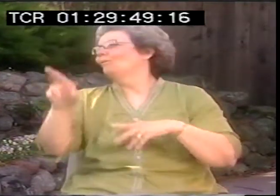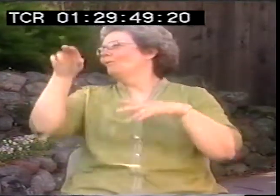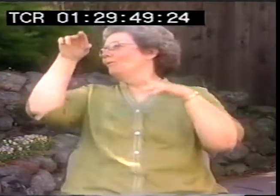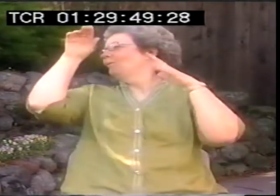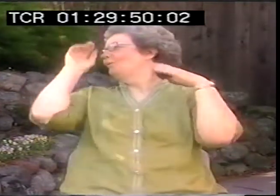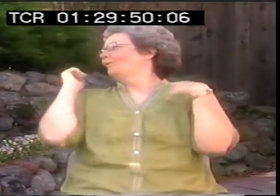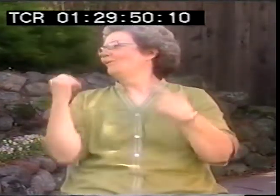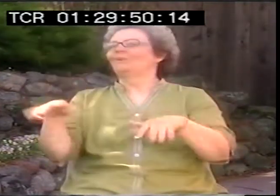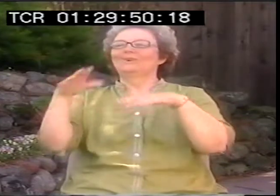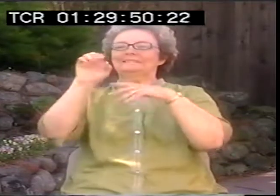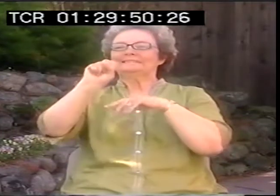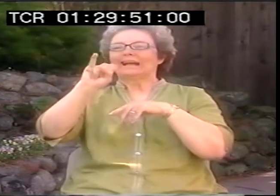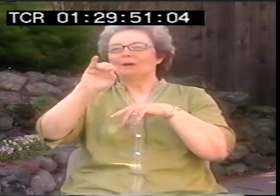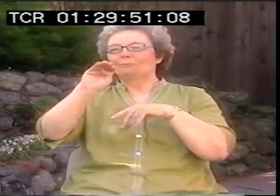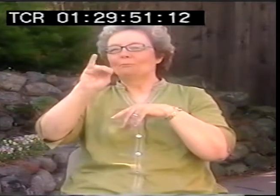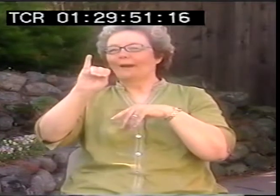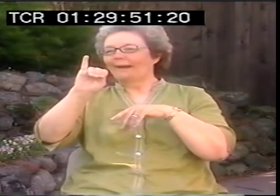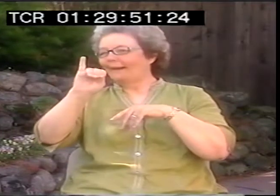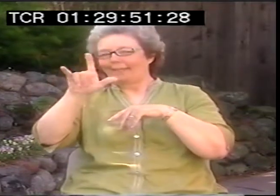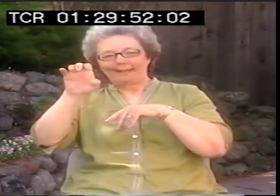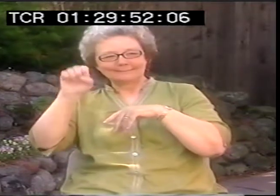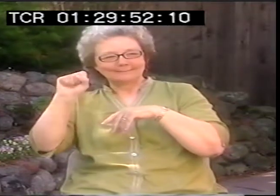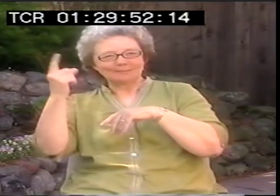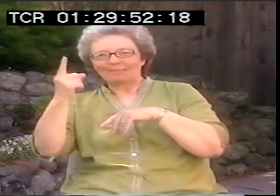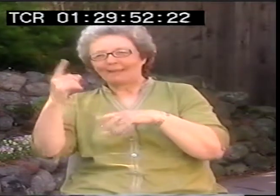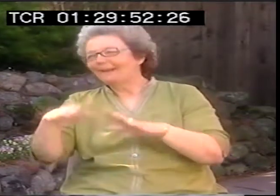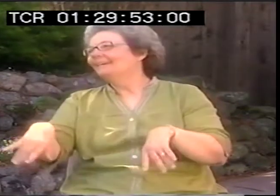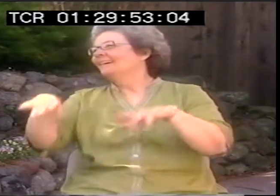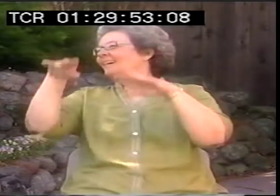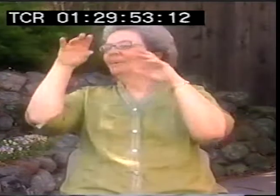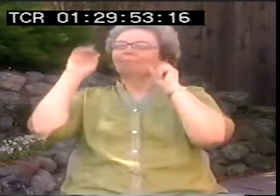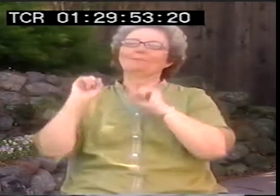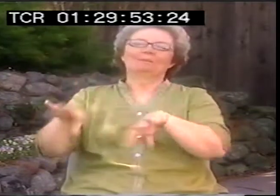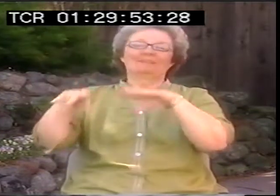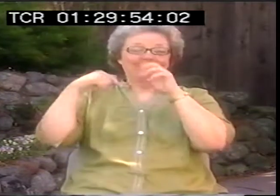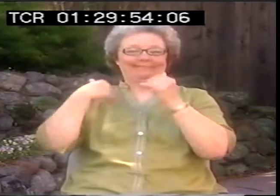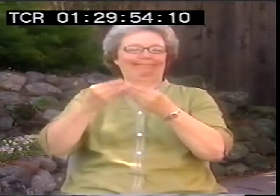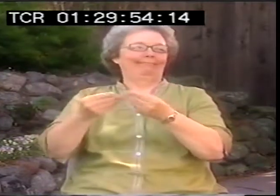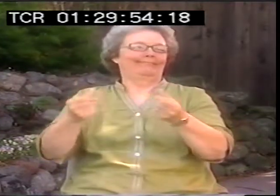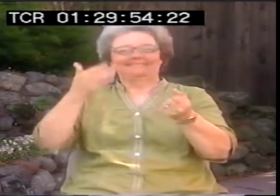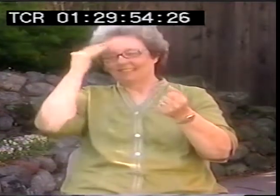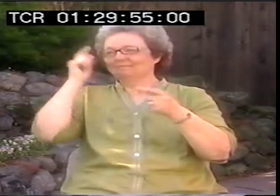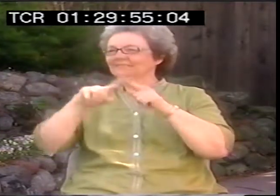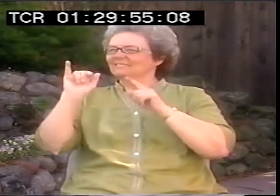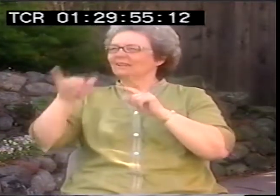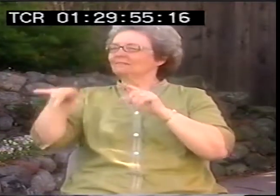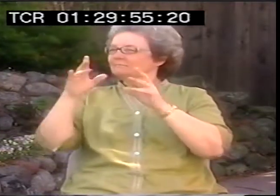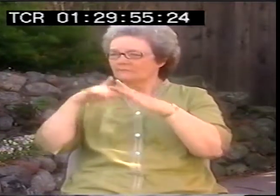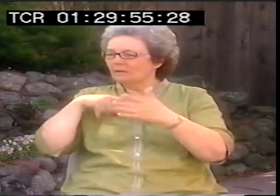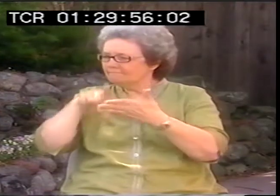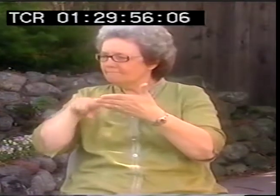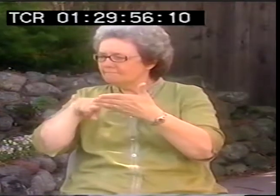the elements of metaphors and similes, all the different things. I've kind of forgotten that actually.